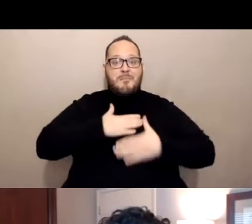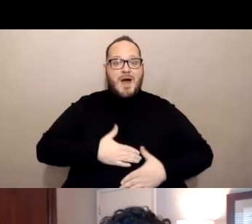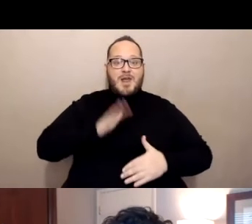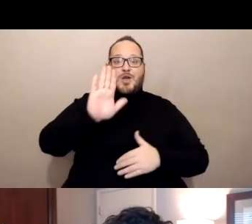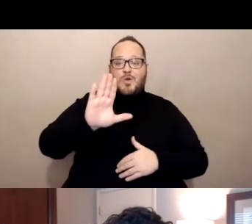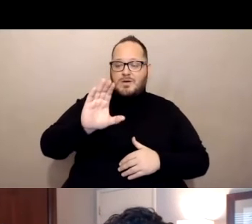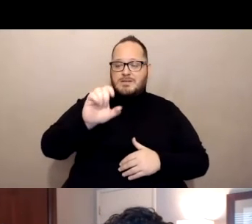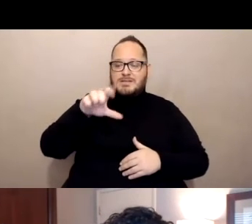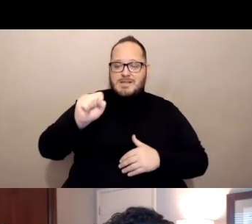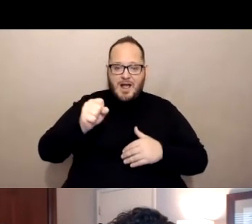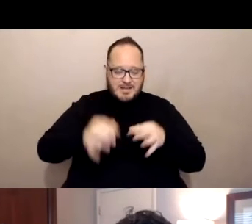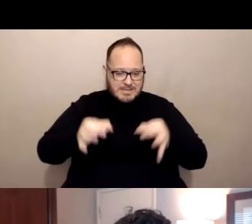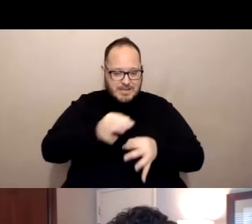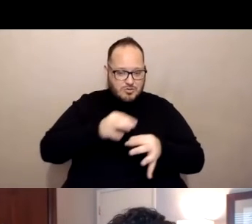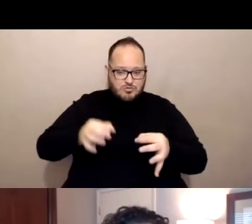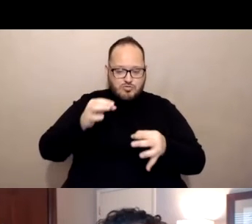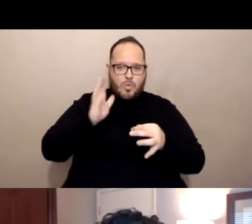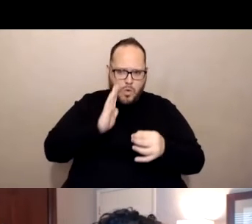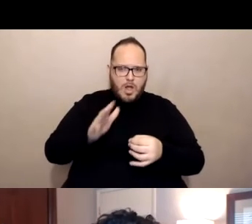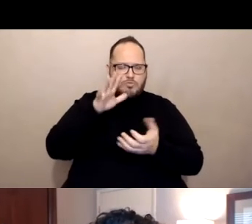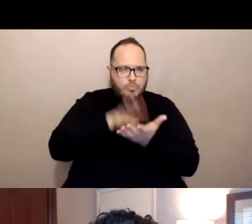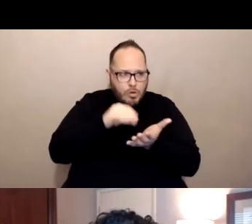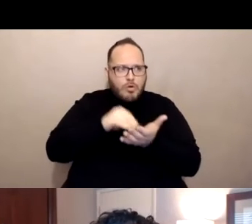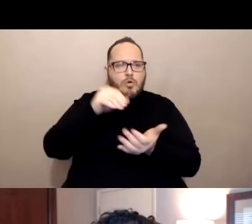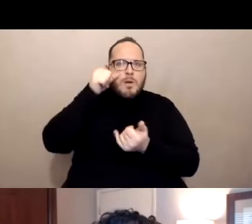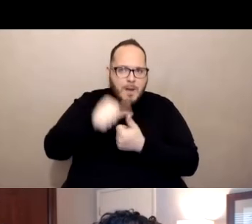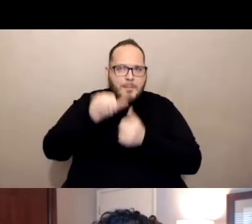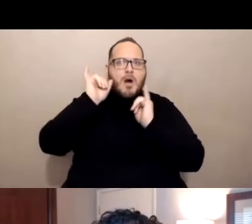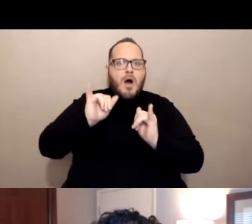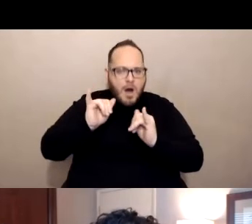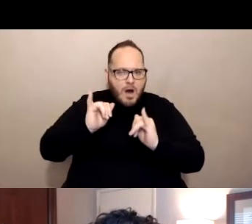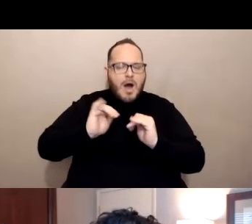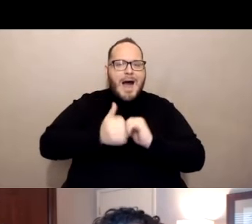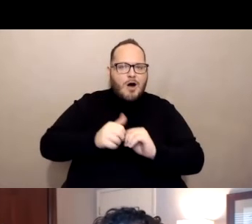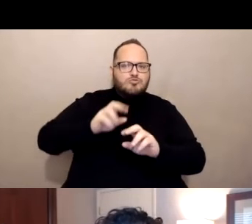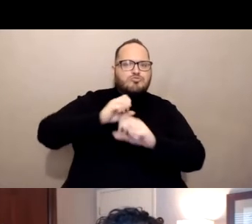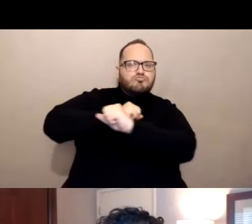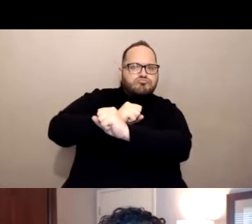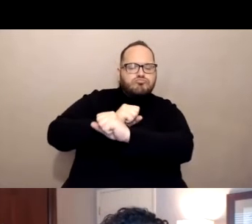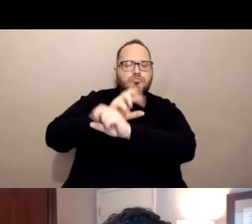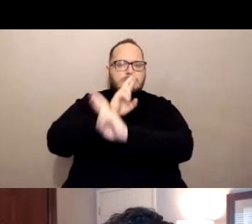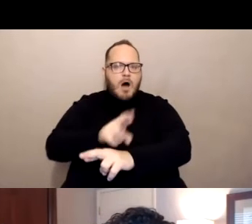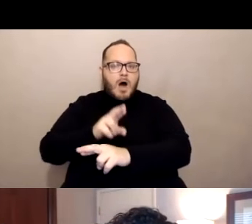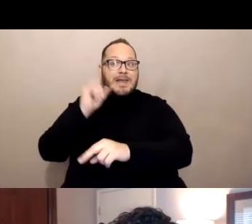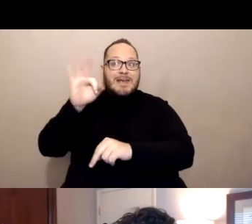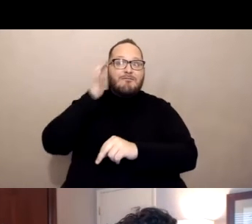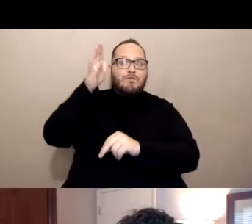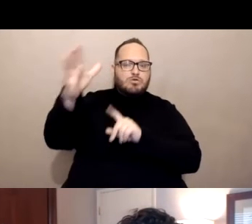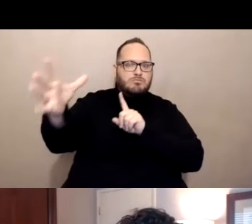in case it encounters the actual coronavirus. And it's important to mention that experts are saying both